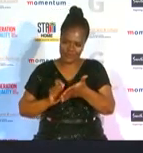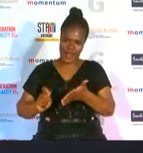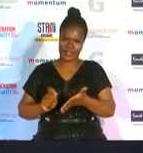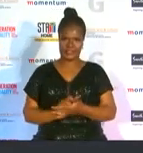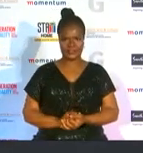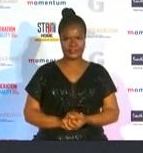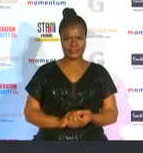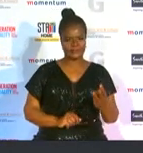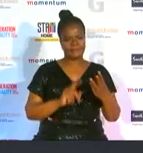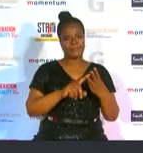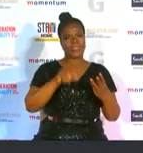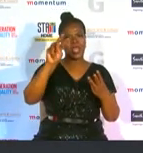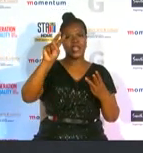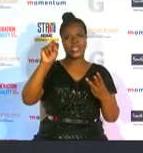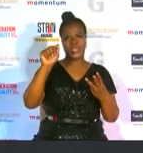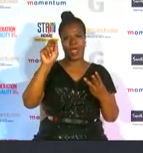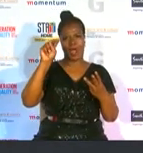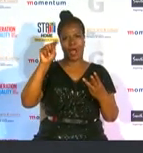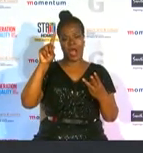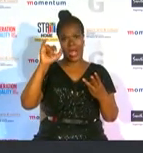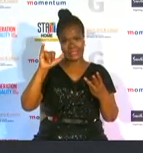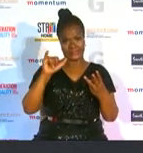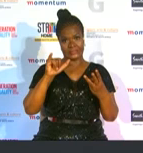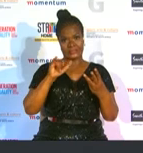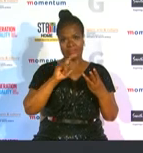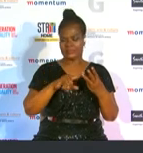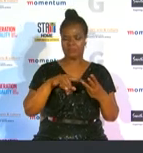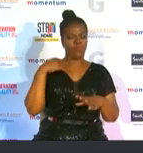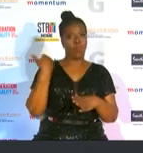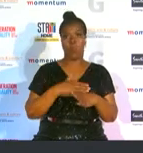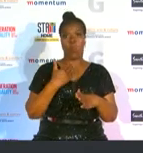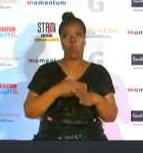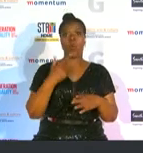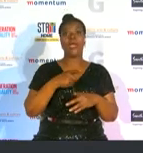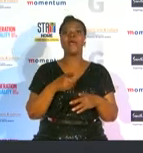and nandibutelesi the hard worker behind the woods university's sports social